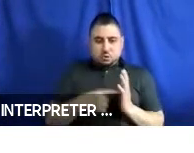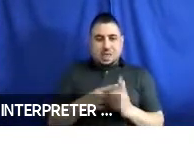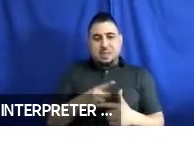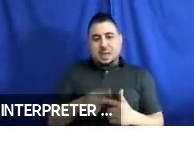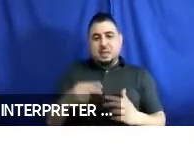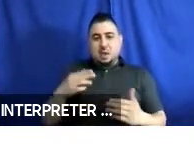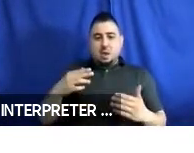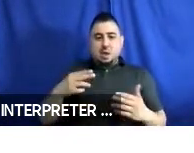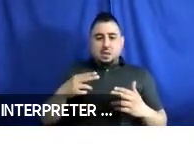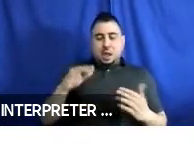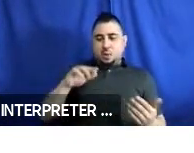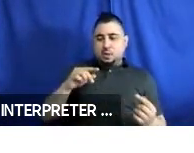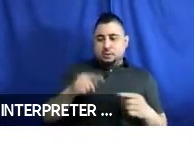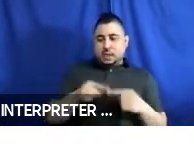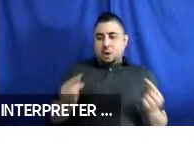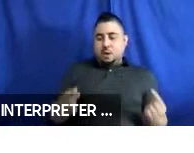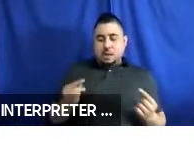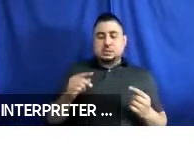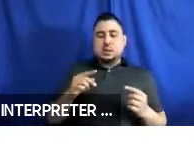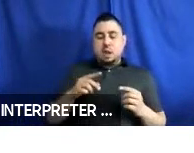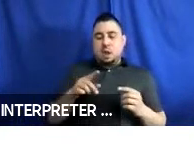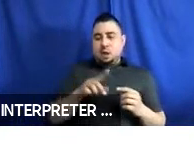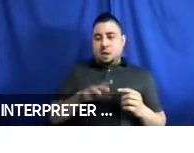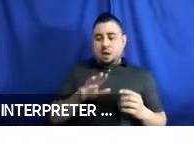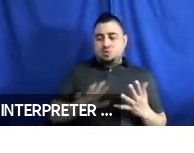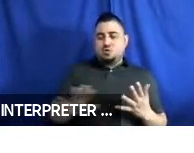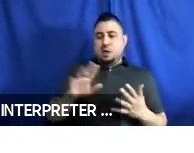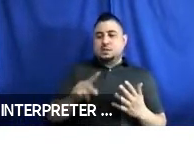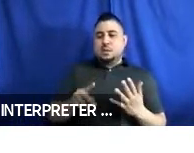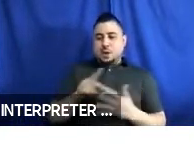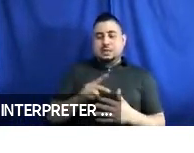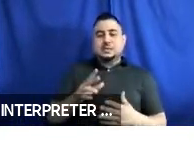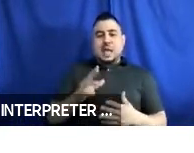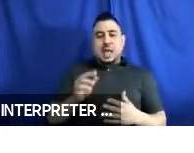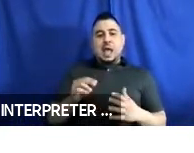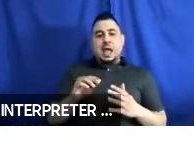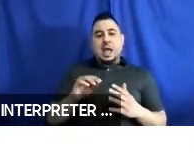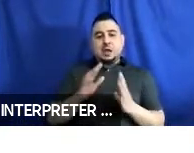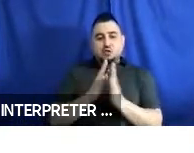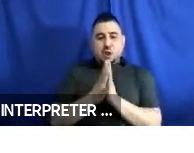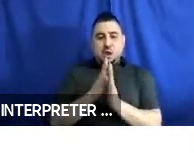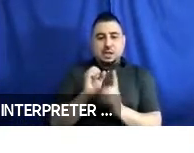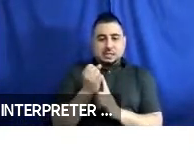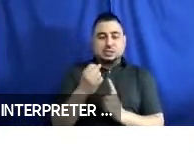across the participants, across the participants, and crowding conditions within the layouts